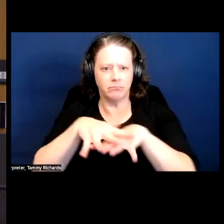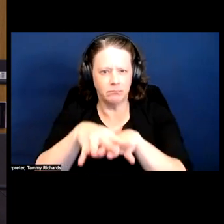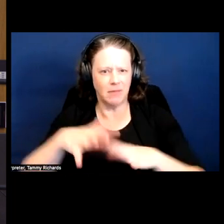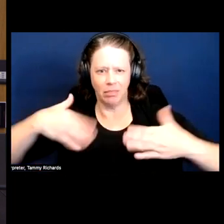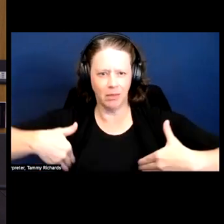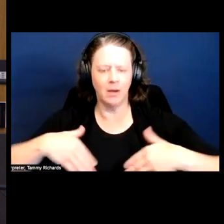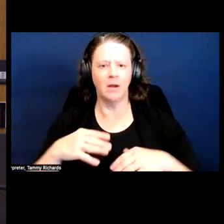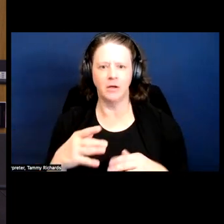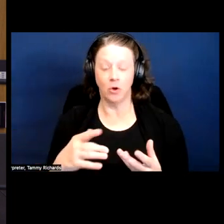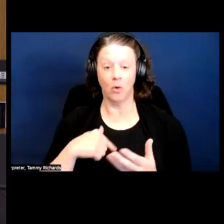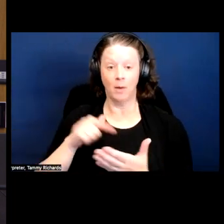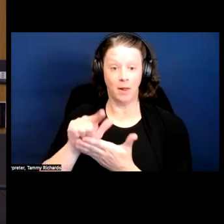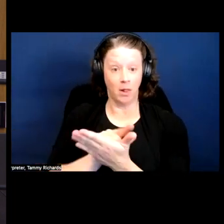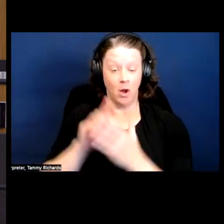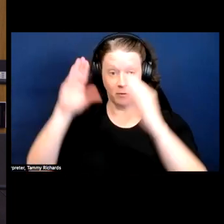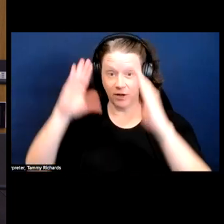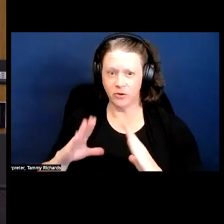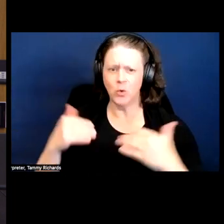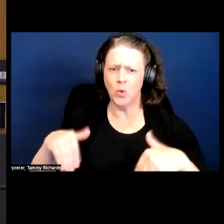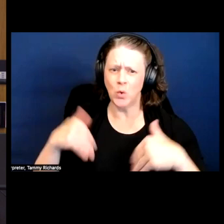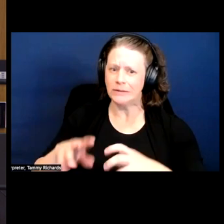I have to tell you, as a law professor, that's really hard.